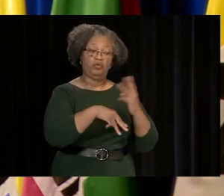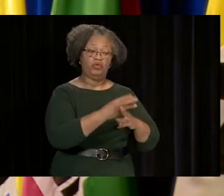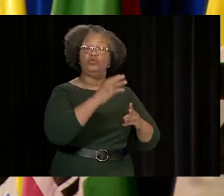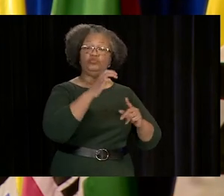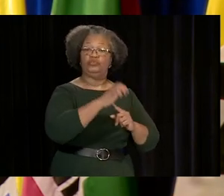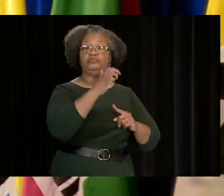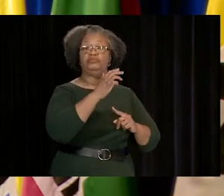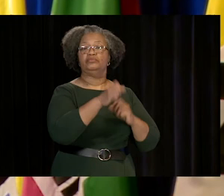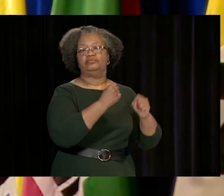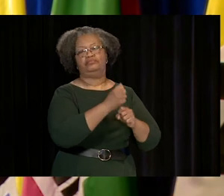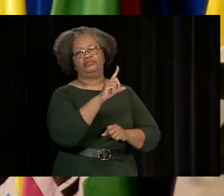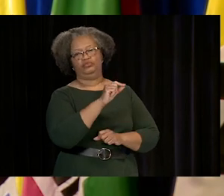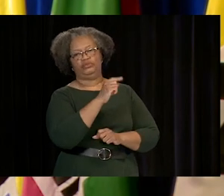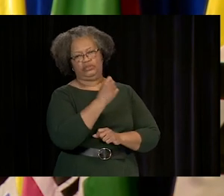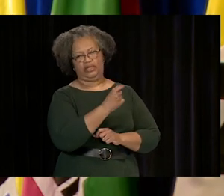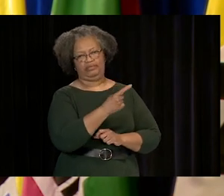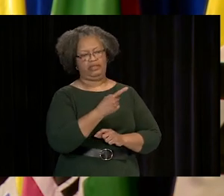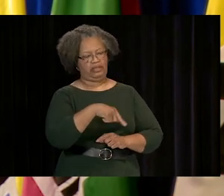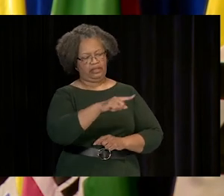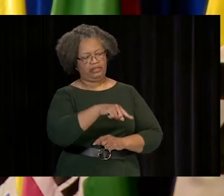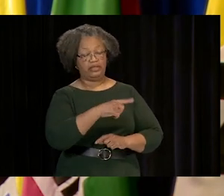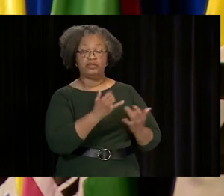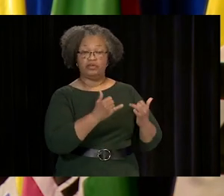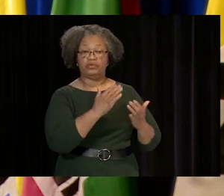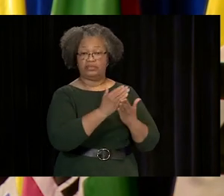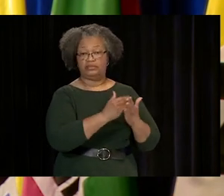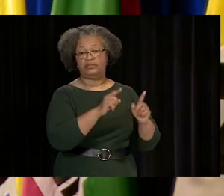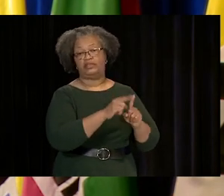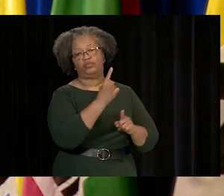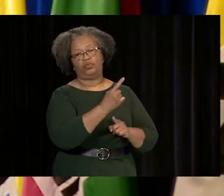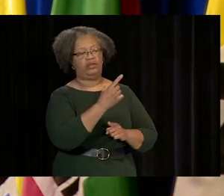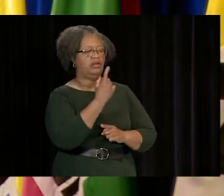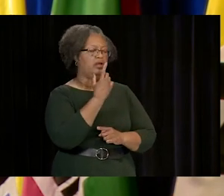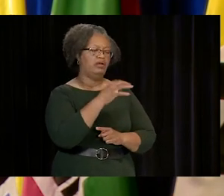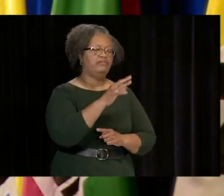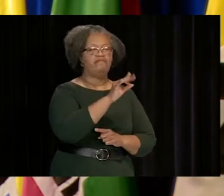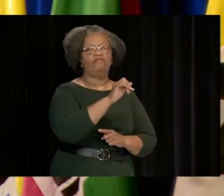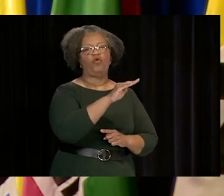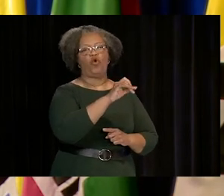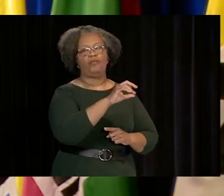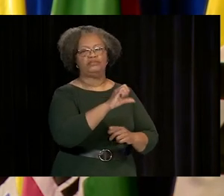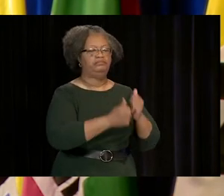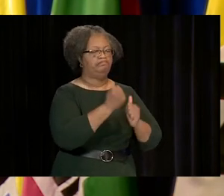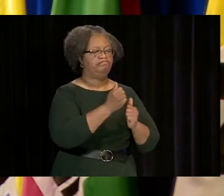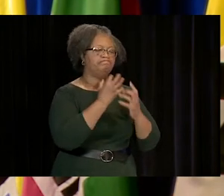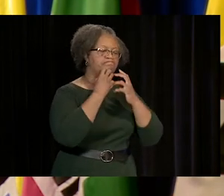AND BECOMING NBA WORLD CHAMPIONS IN 2011. THEY ARE CURRENTLY LISTED AS ONE